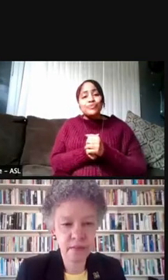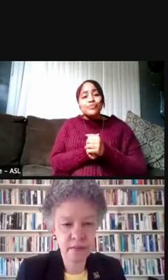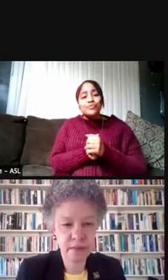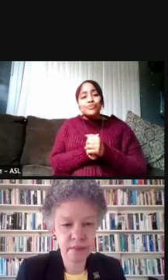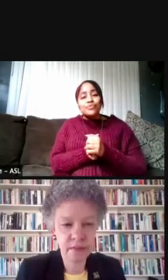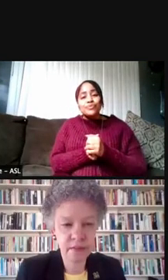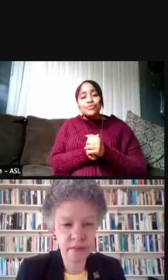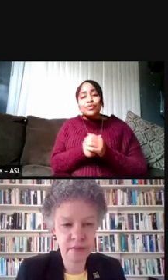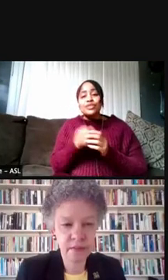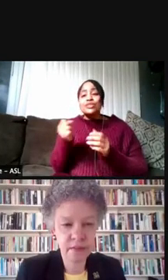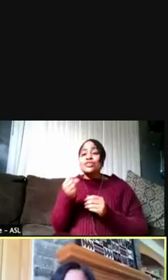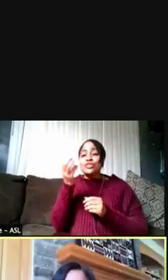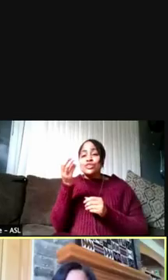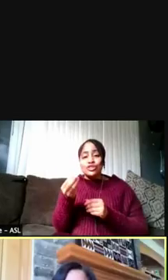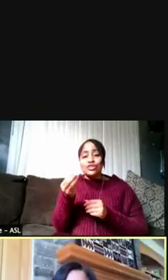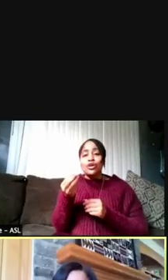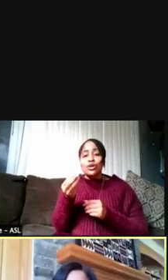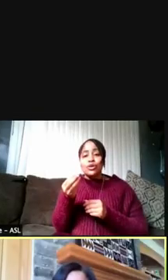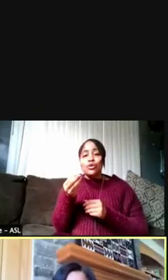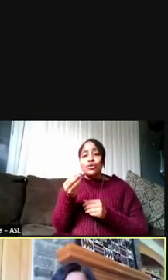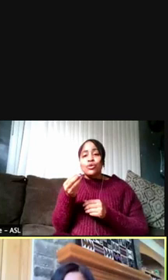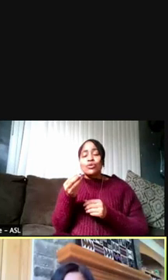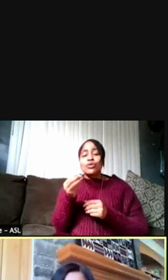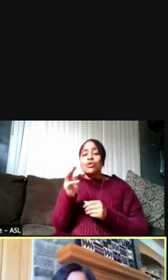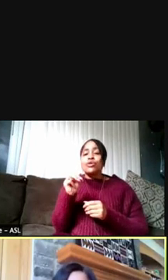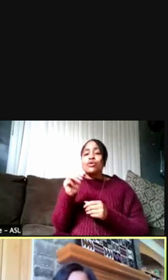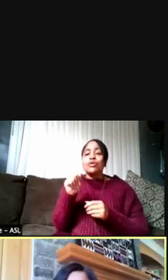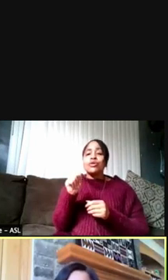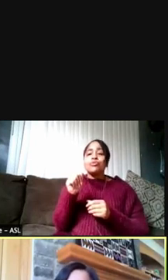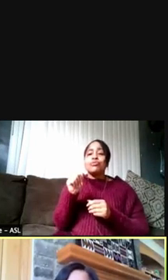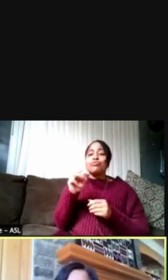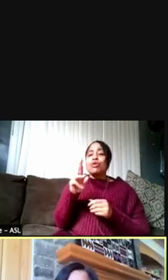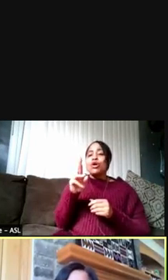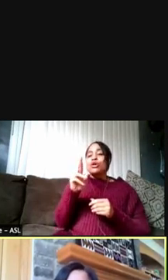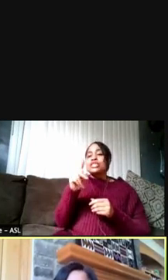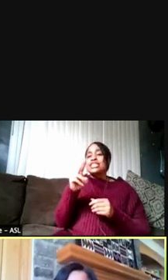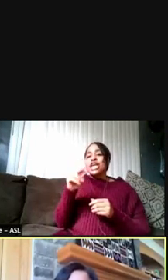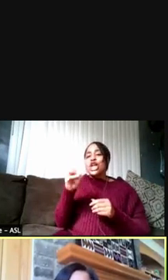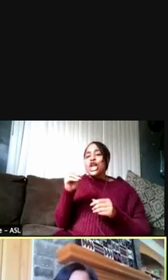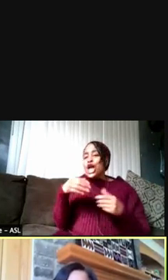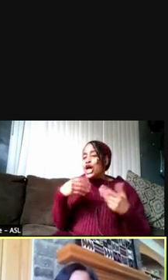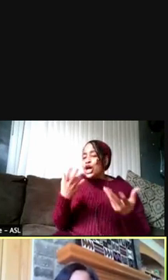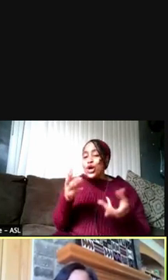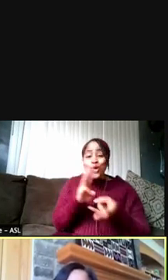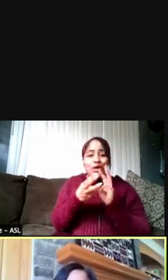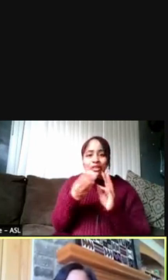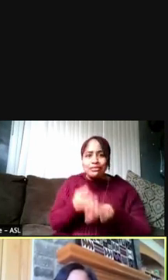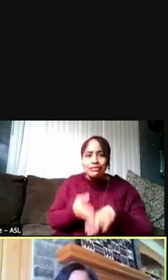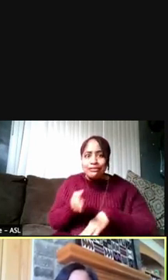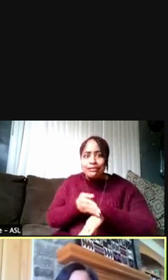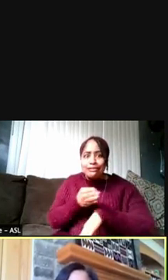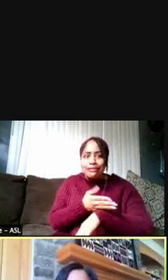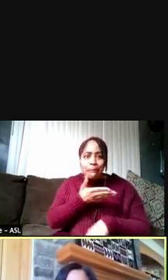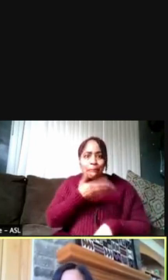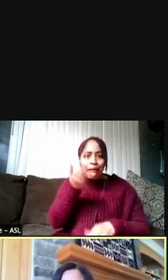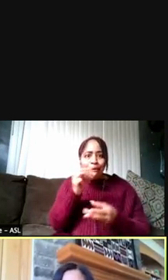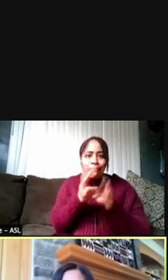So Martino, "So weather's getting better, are you gonna bring back the canopies